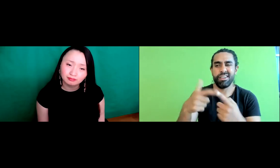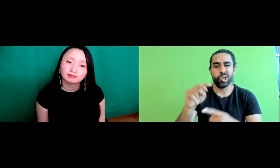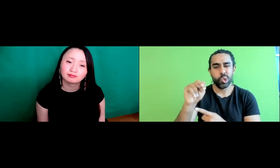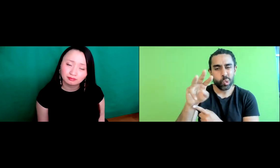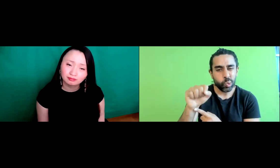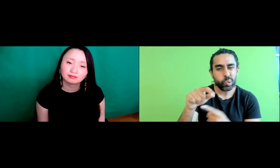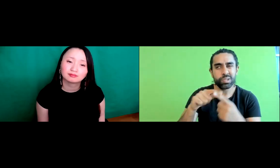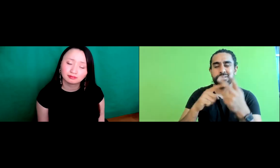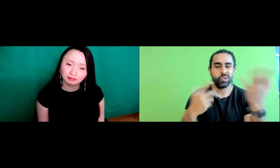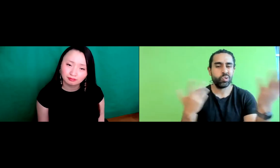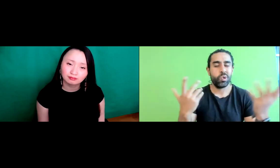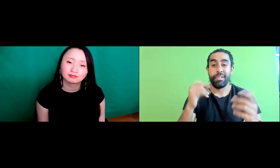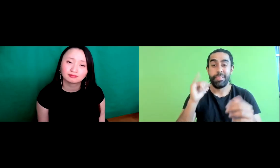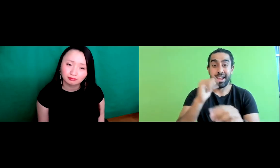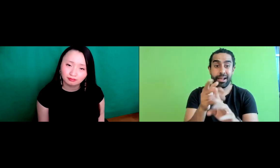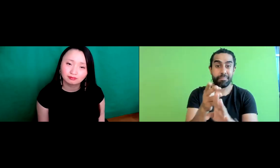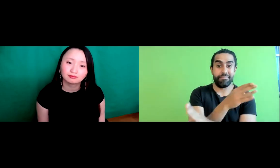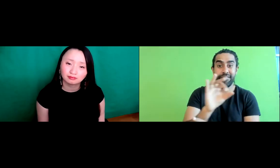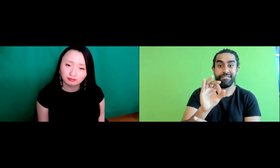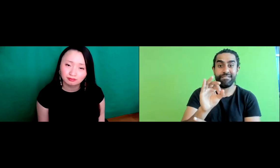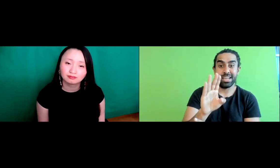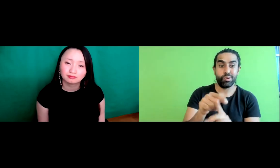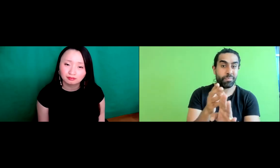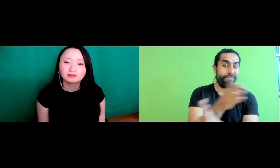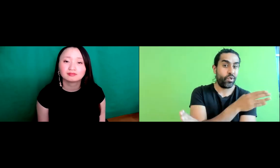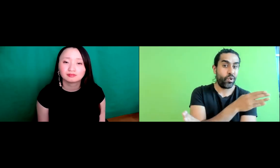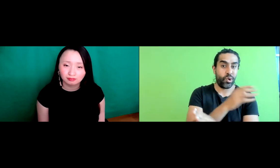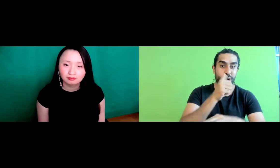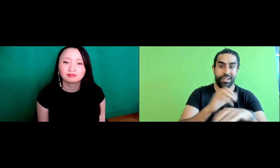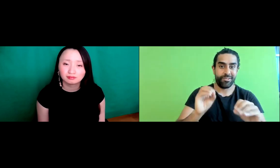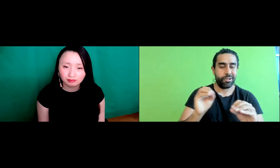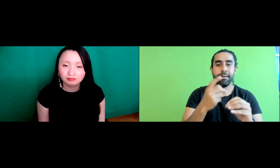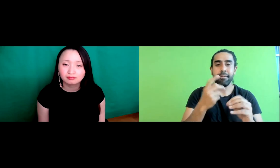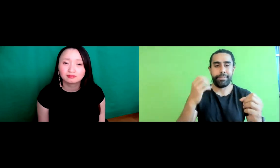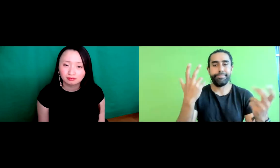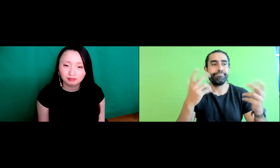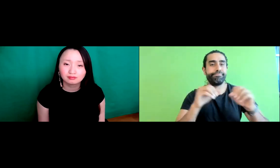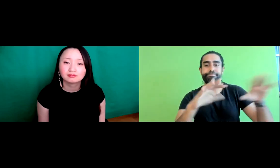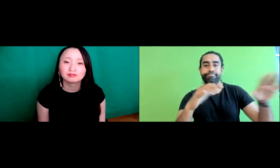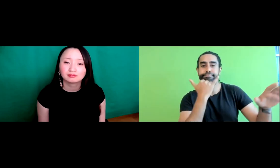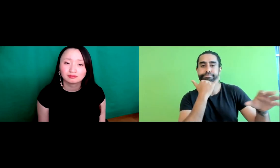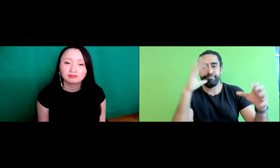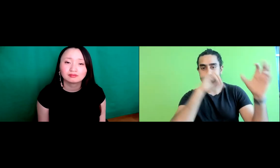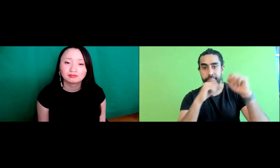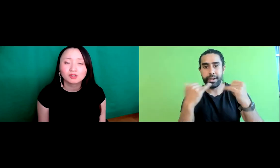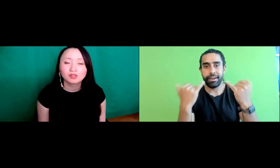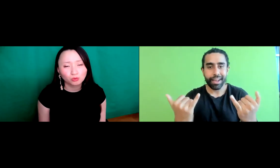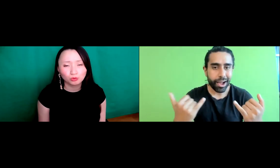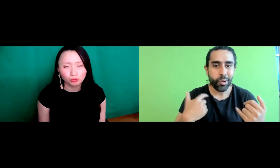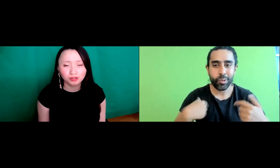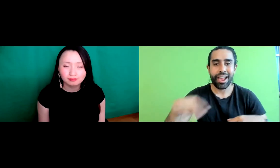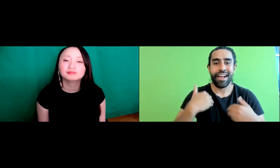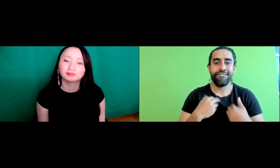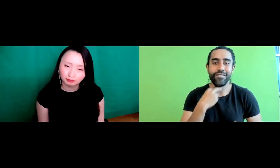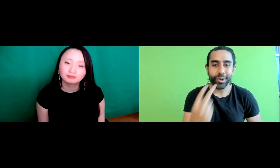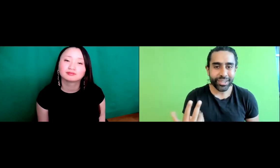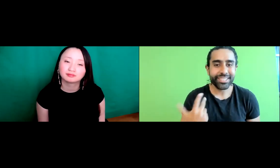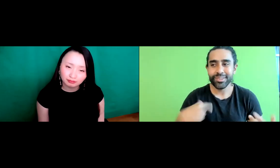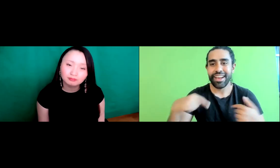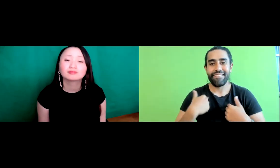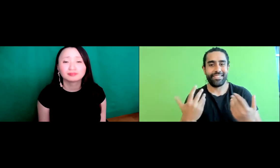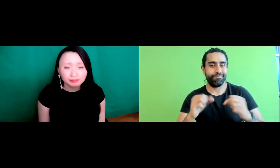to, to try to get through, we look at media. You know, and this was prior to Facebook.